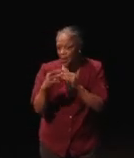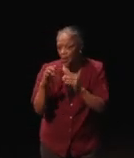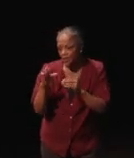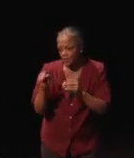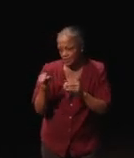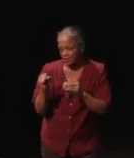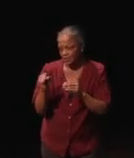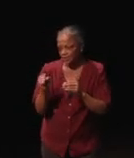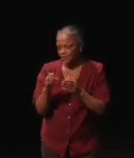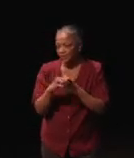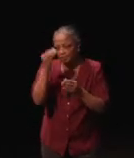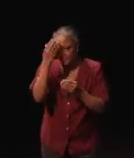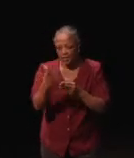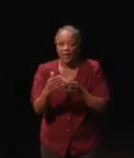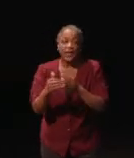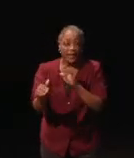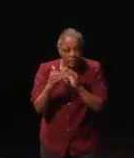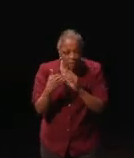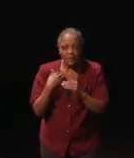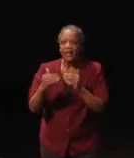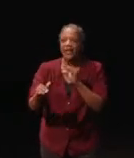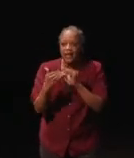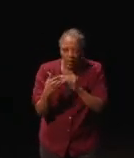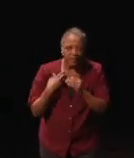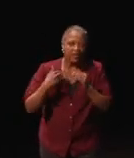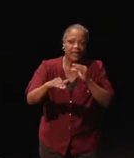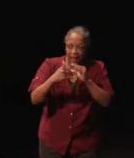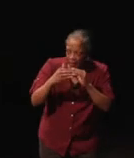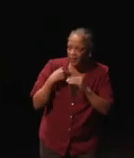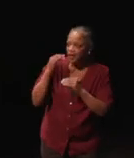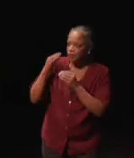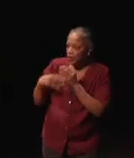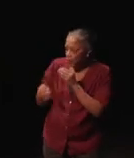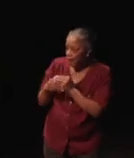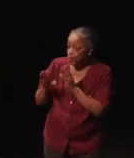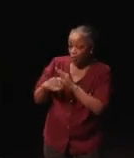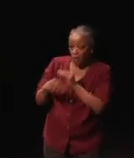And I let people know they can email me if they wanted to be added or they could add themselves.